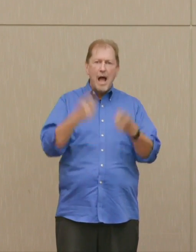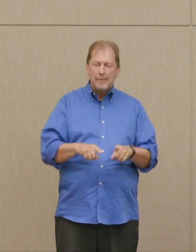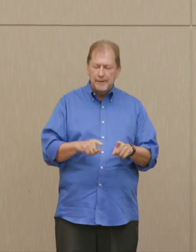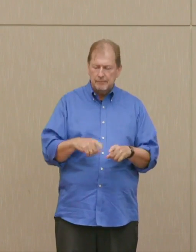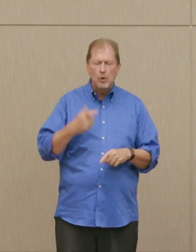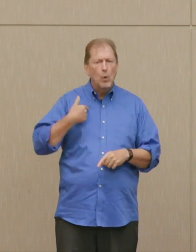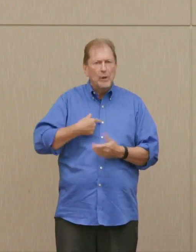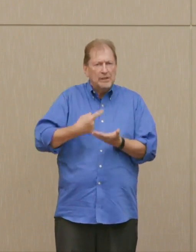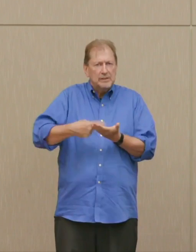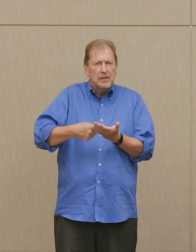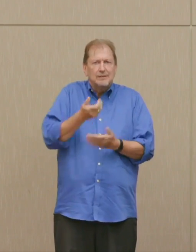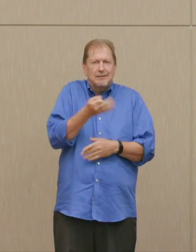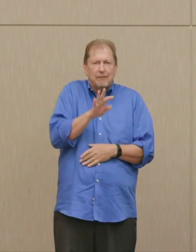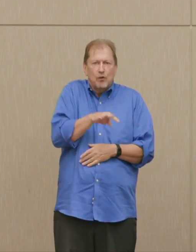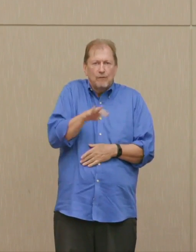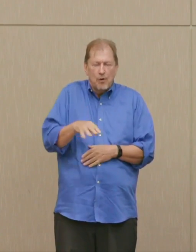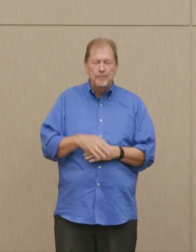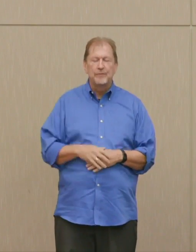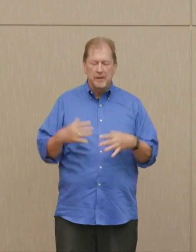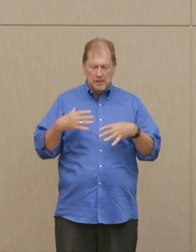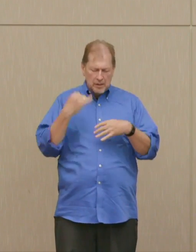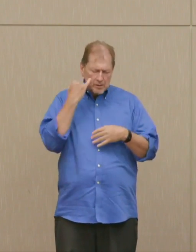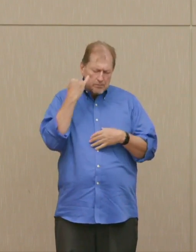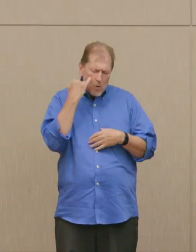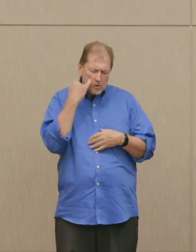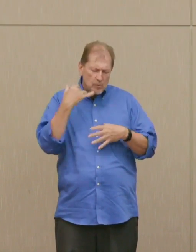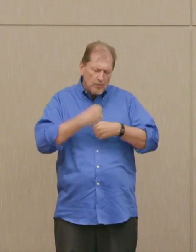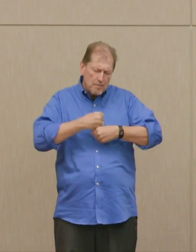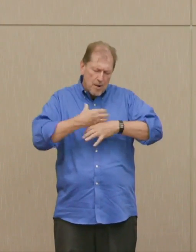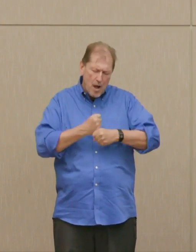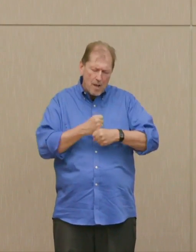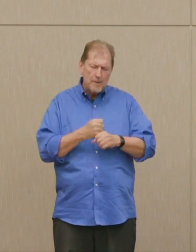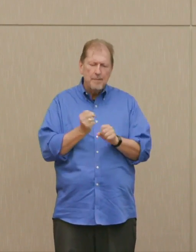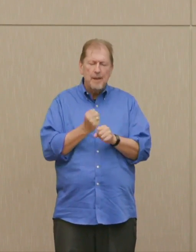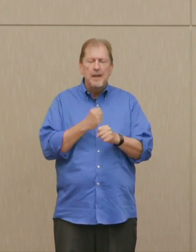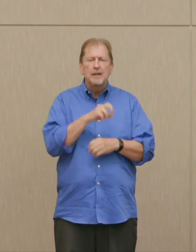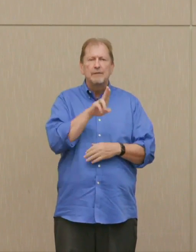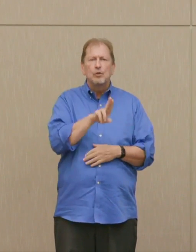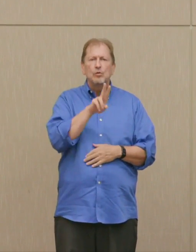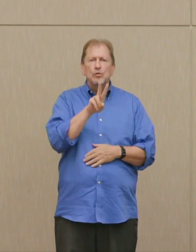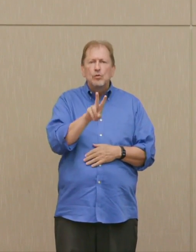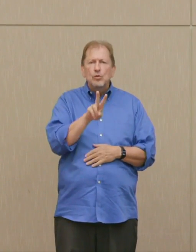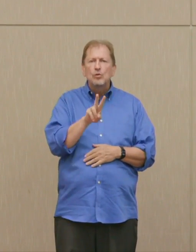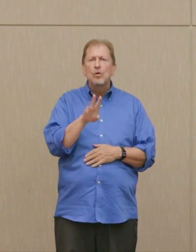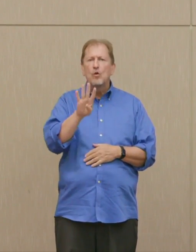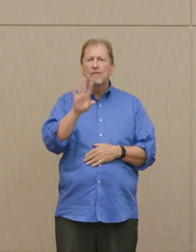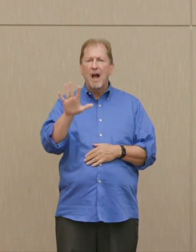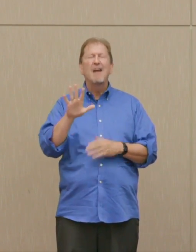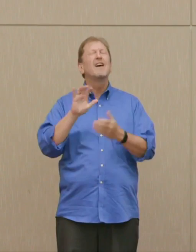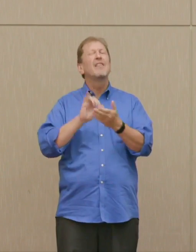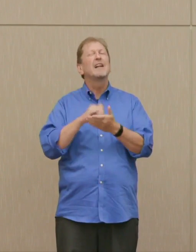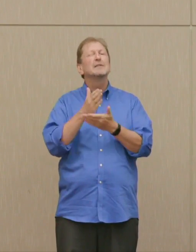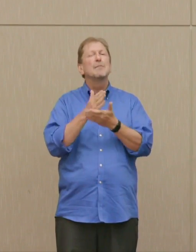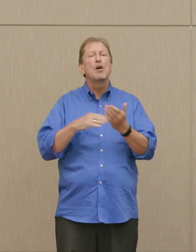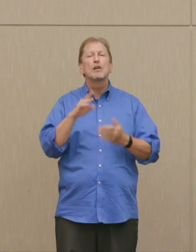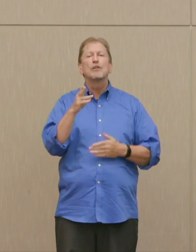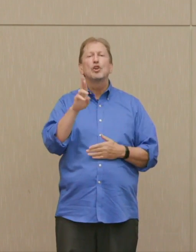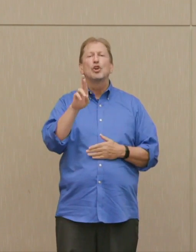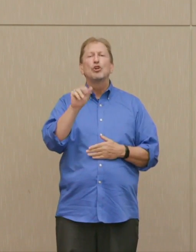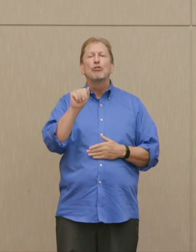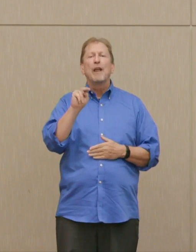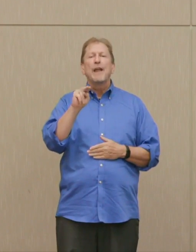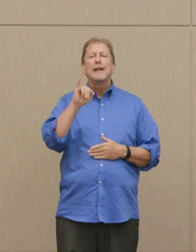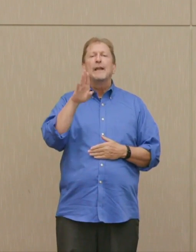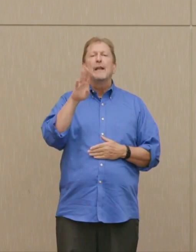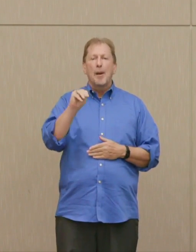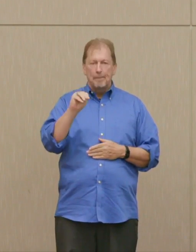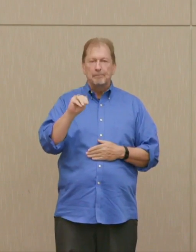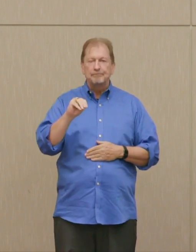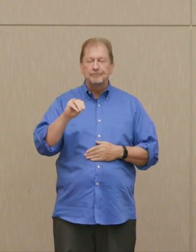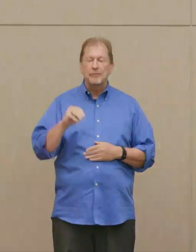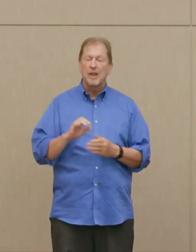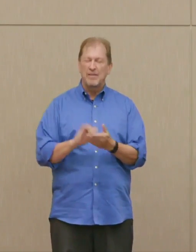of u235," which he described to us as an isotope of Uranium, heaviest element, "which it now